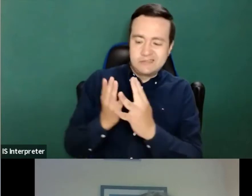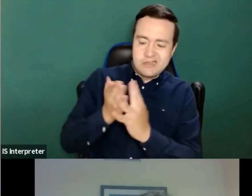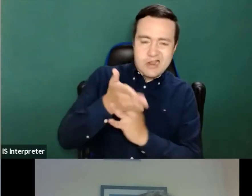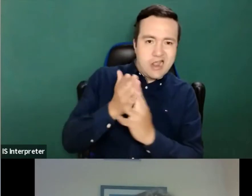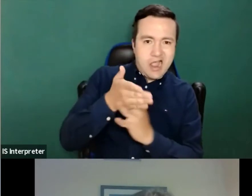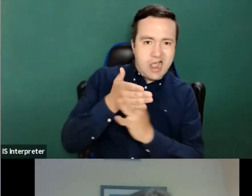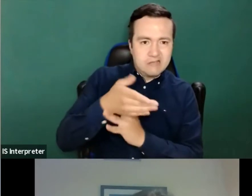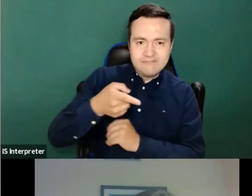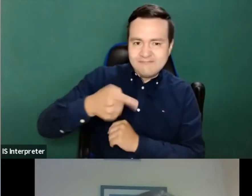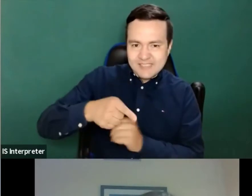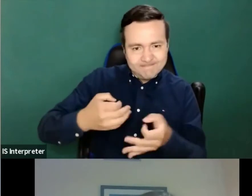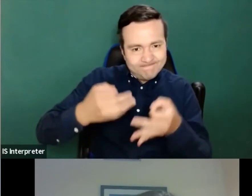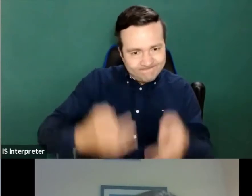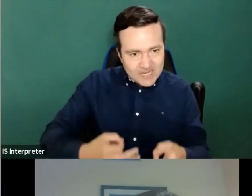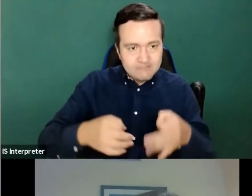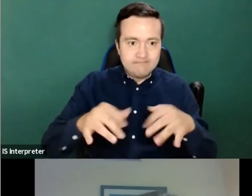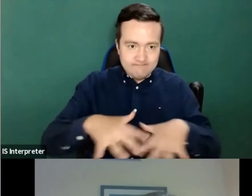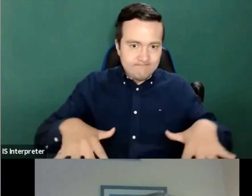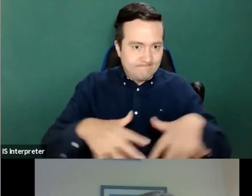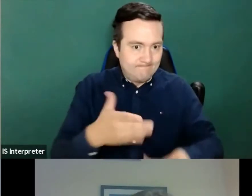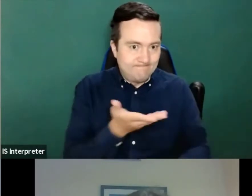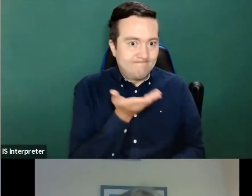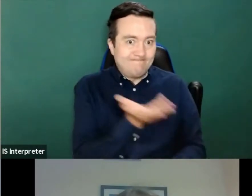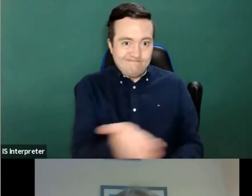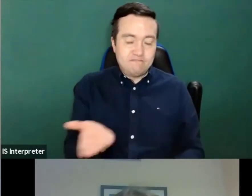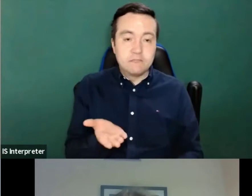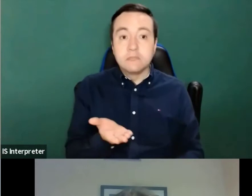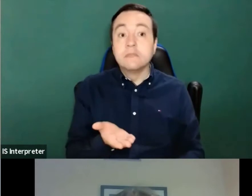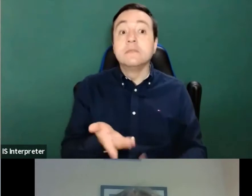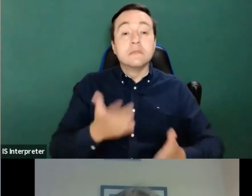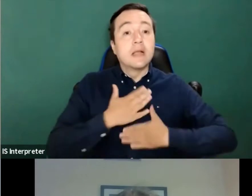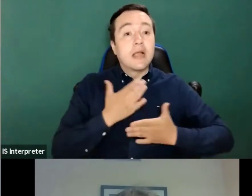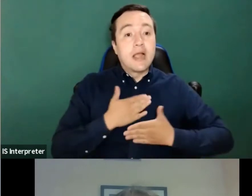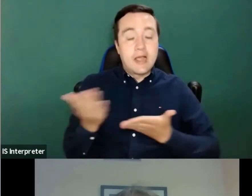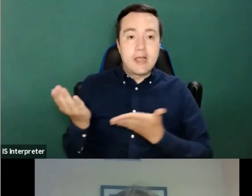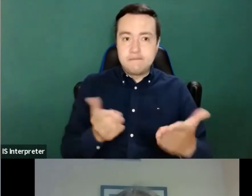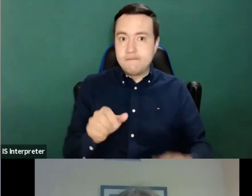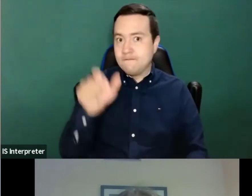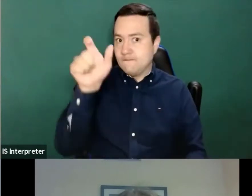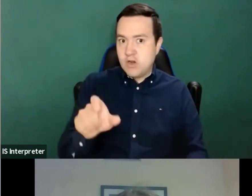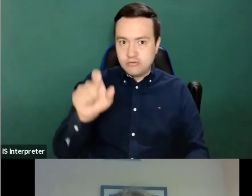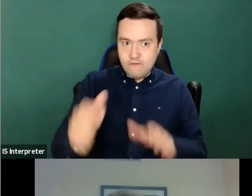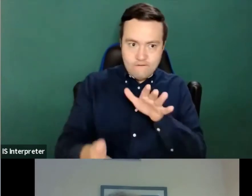So therefore, I am very happy to introduce to you the keynote of today.